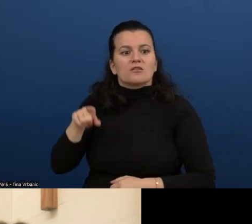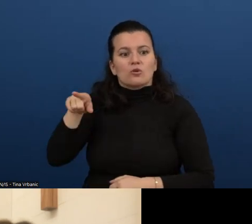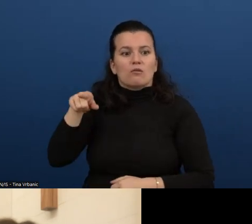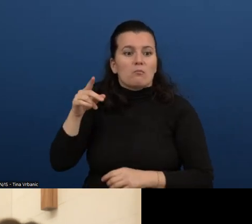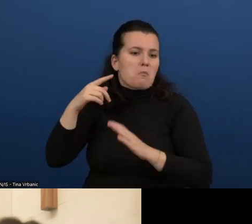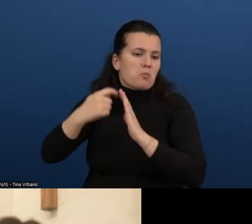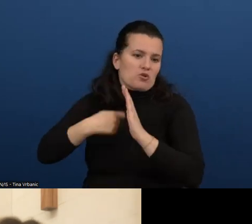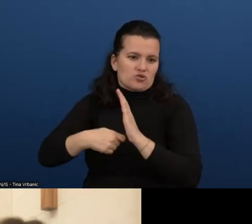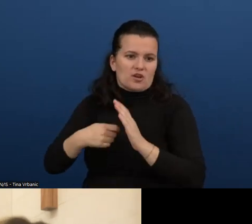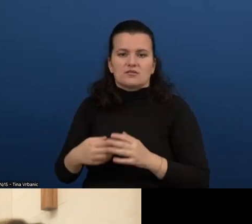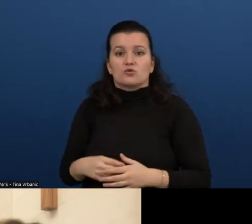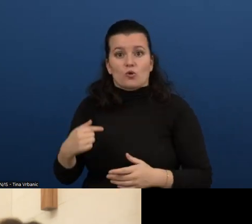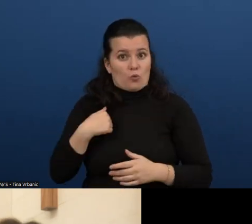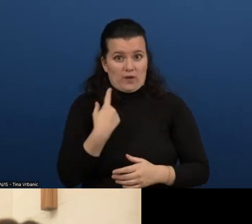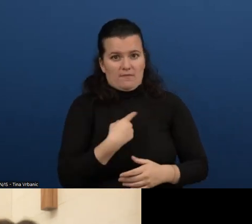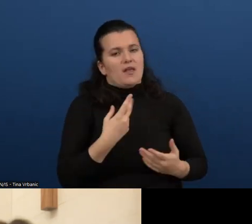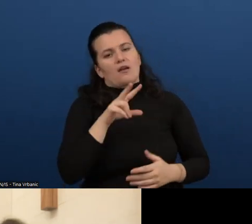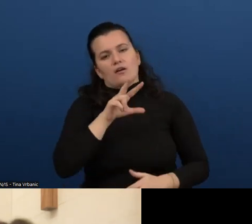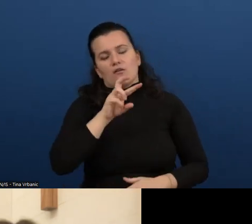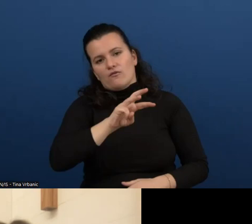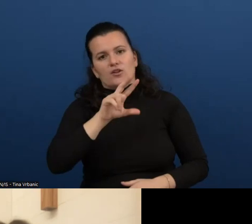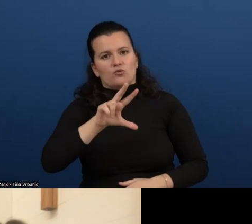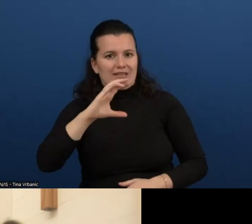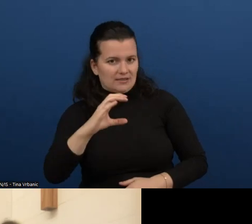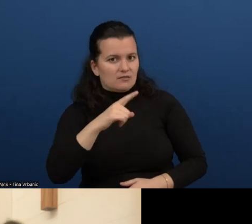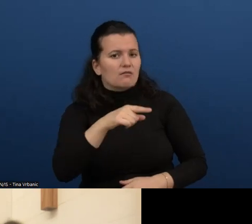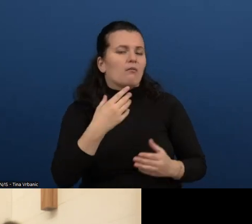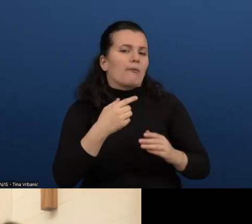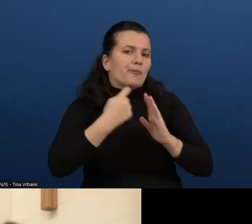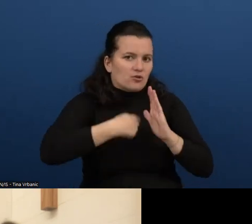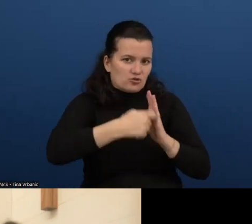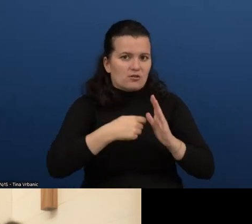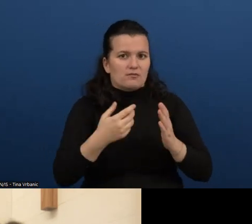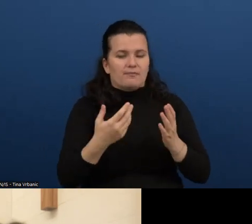and testing procedures. And also around tools and also connected to what is called the W coop.